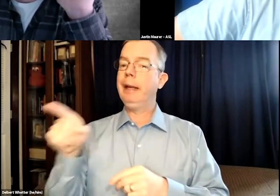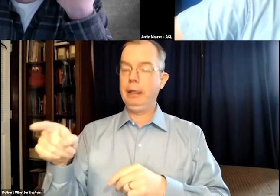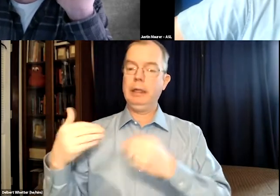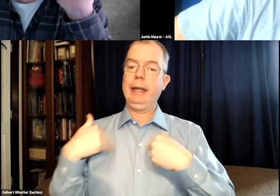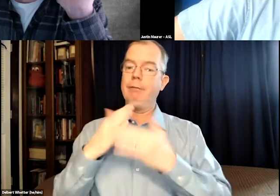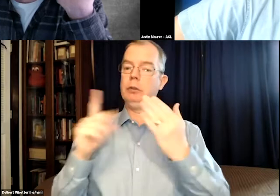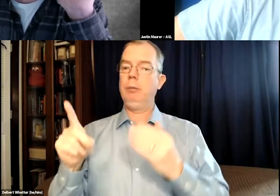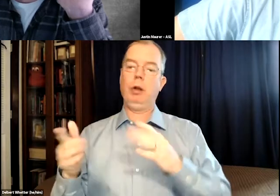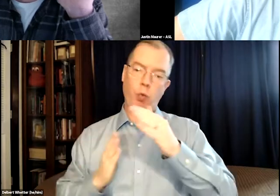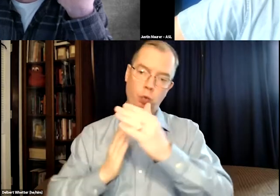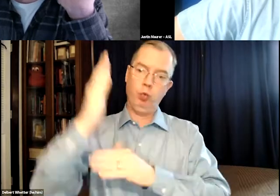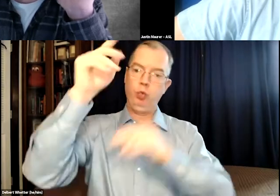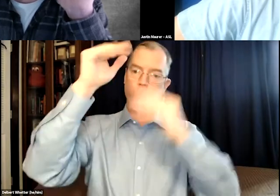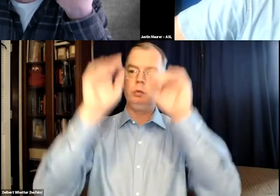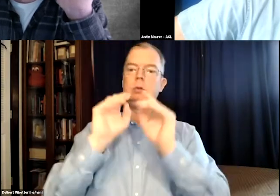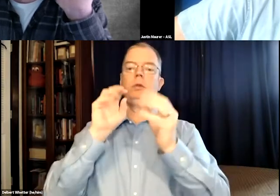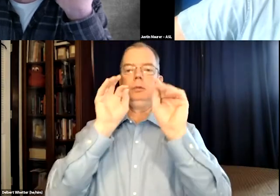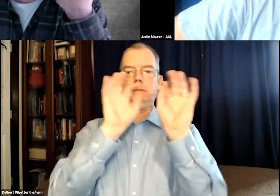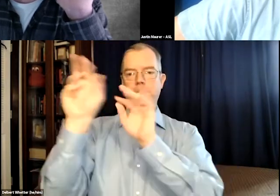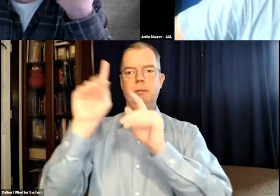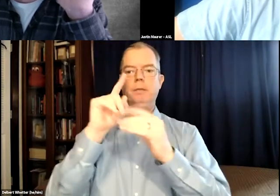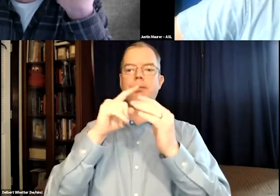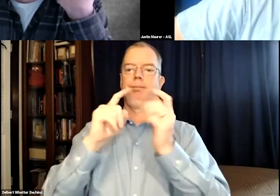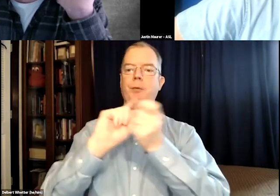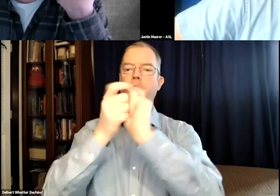captioning, and their second pass, they would have someone personally go